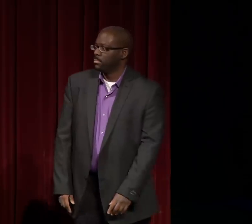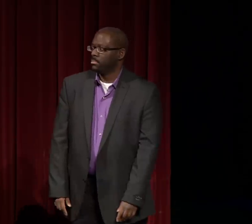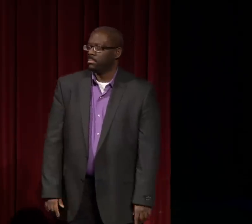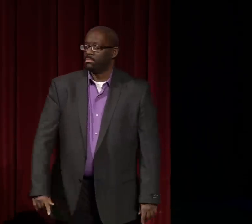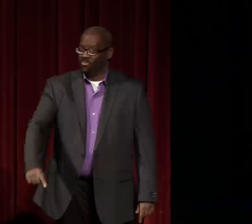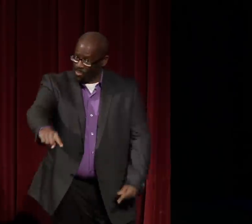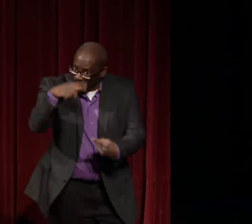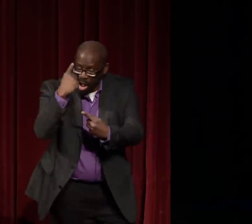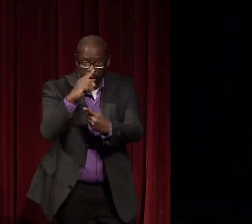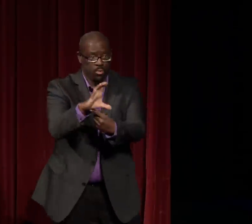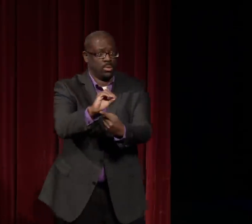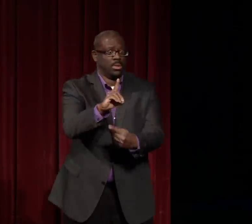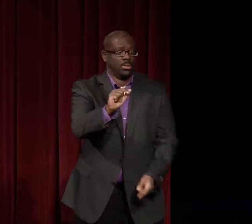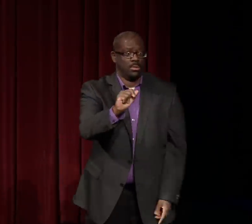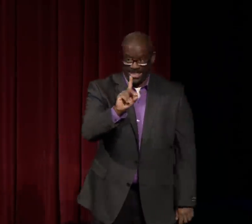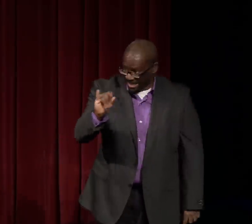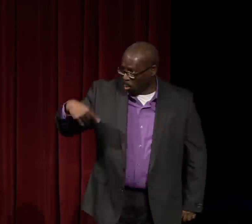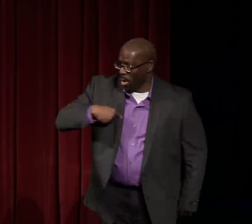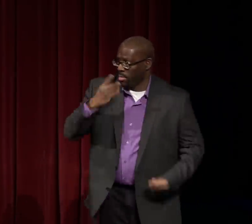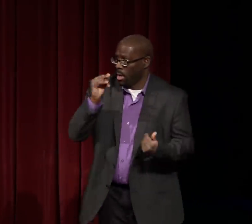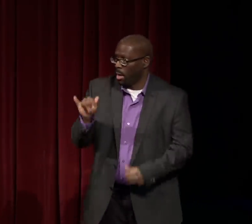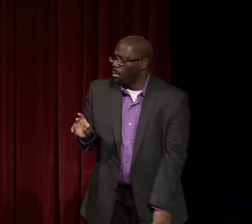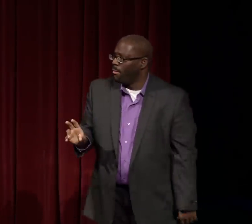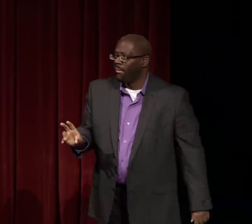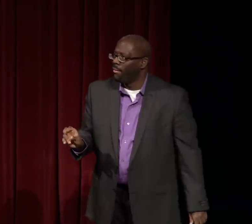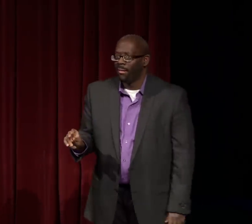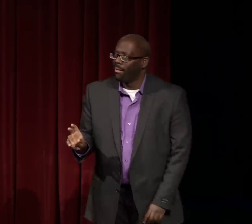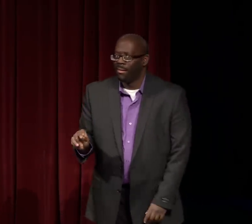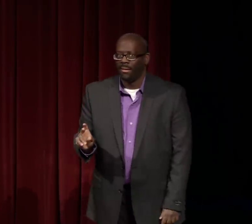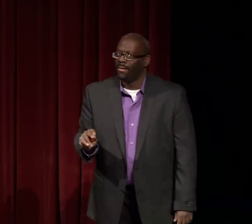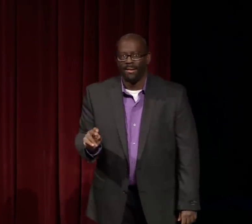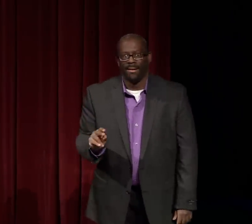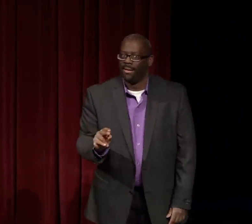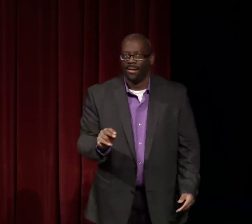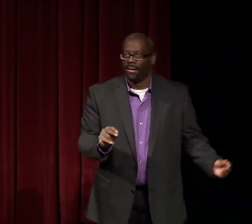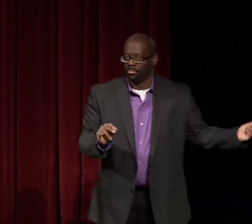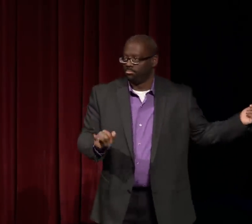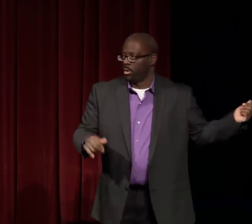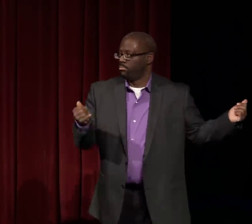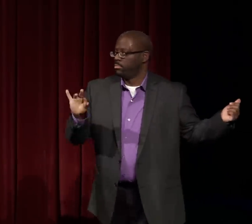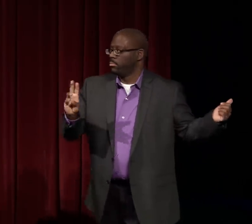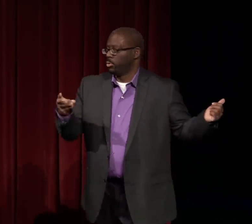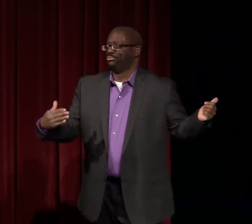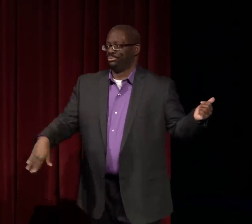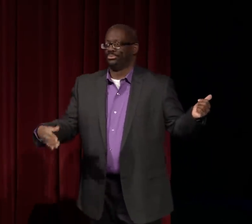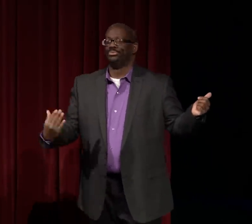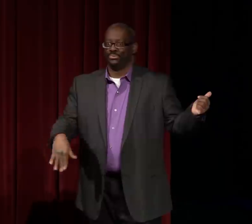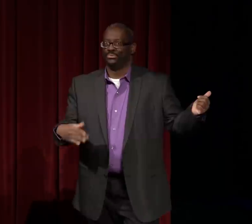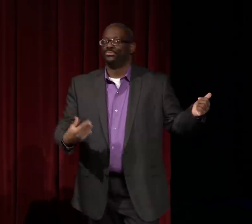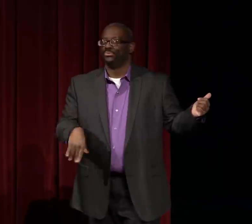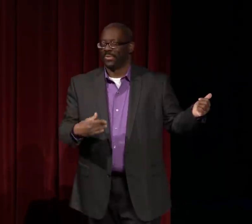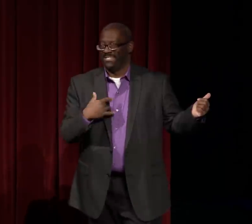So not just the life of a CODA, but the life of a black CODA. And this is something we don't have documented.